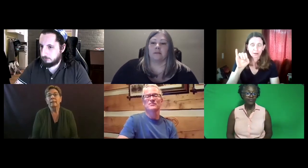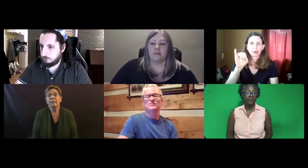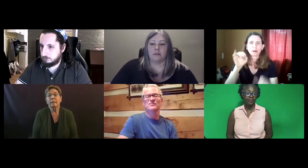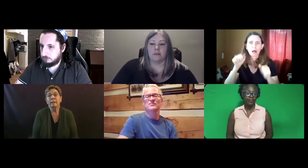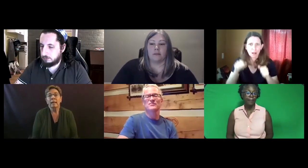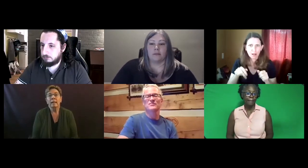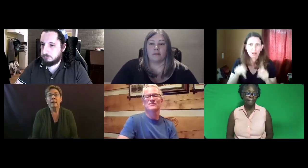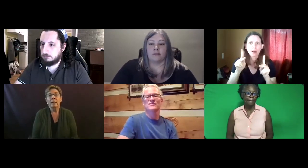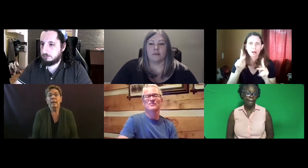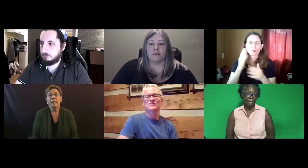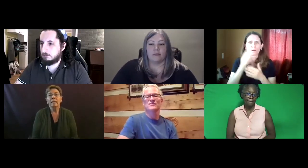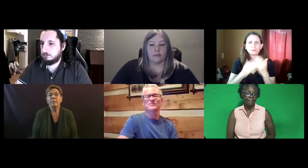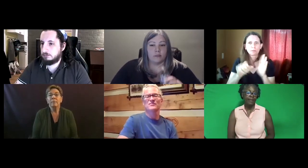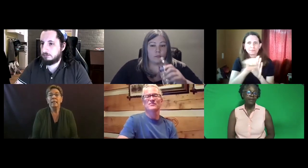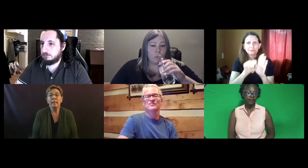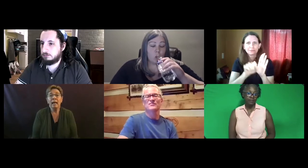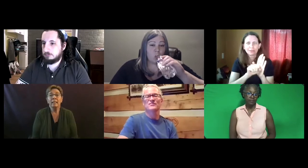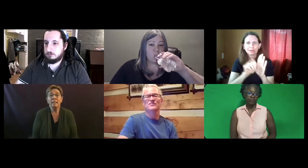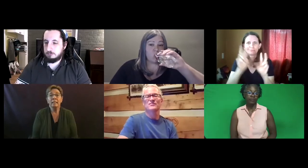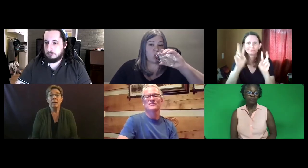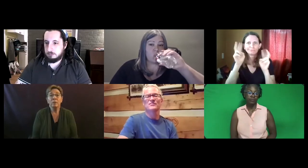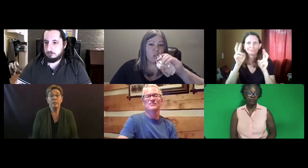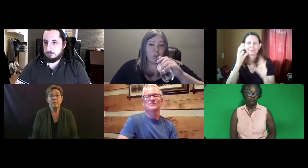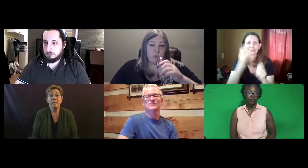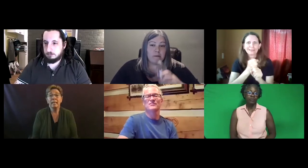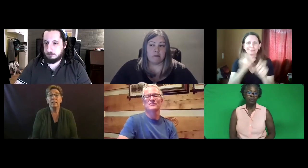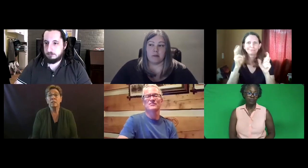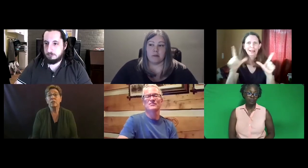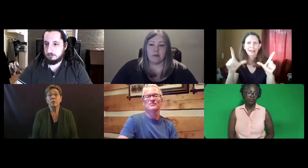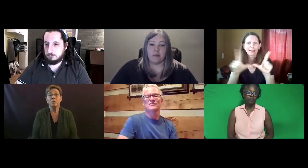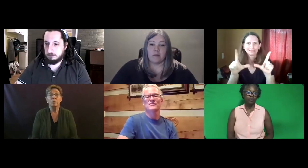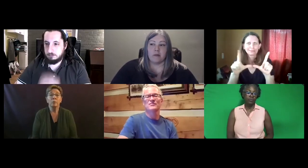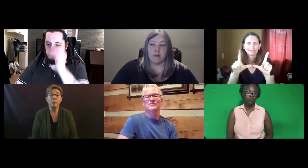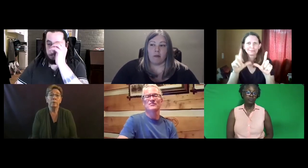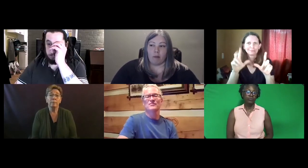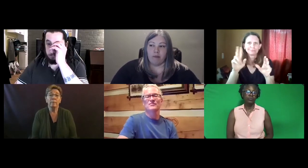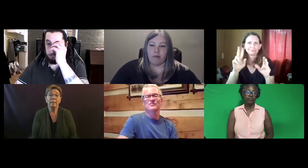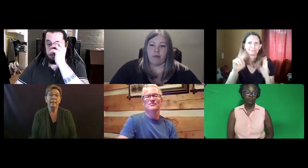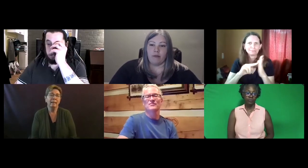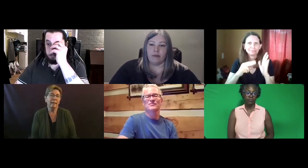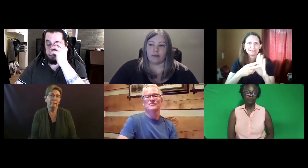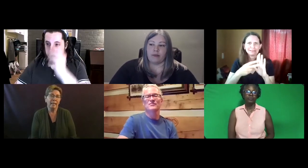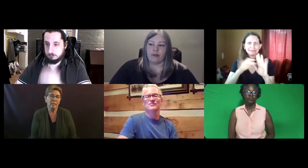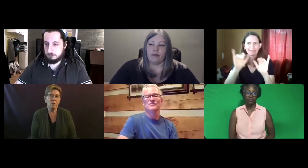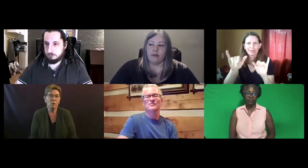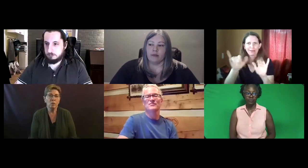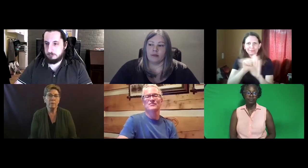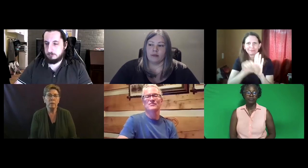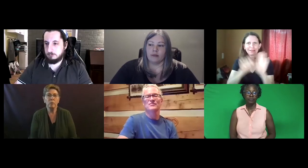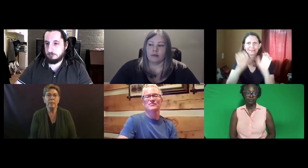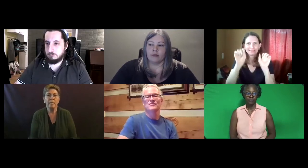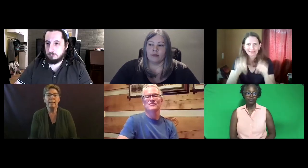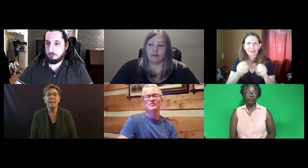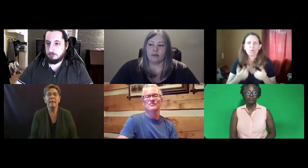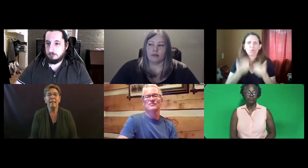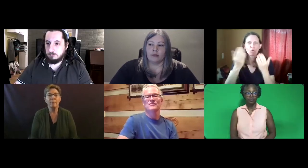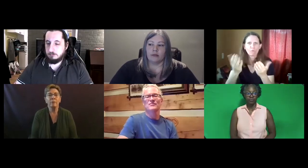The BEI does allow some states to get a license, so to speak, which means then that that particular